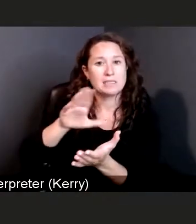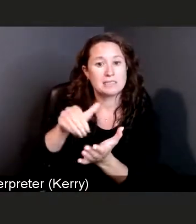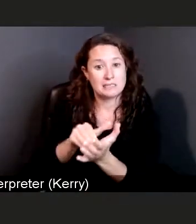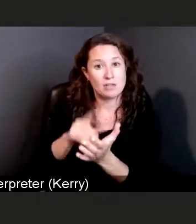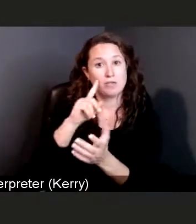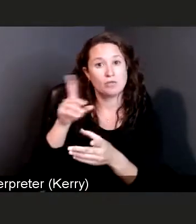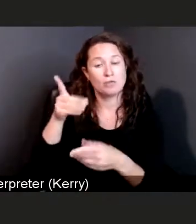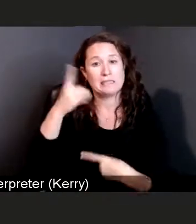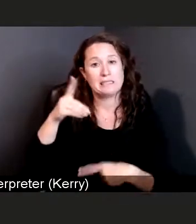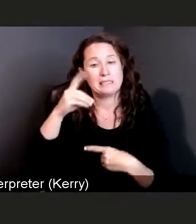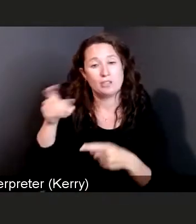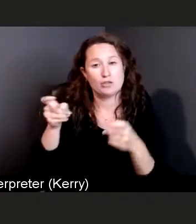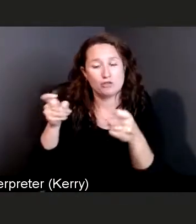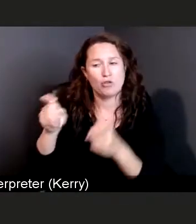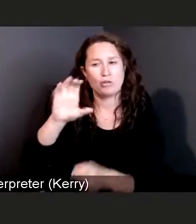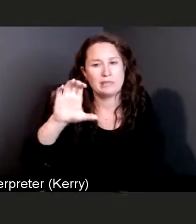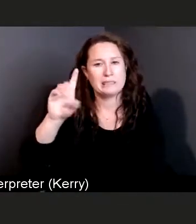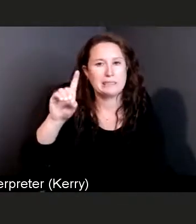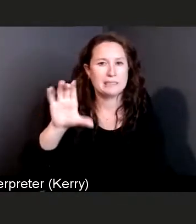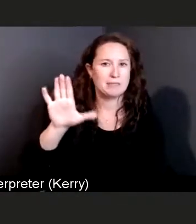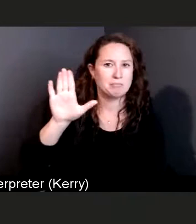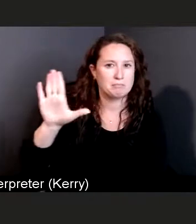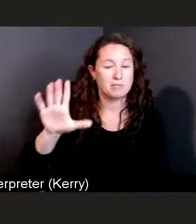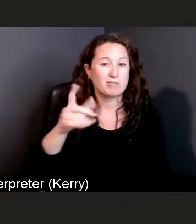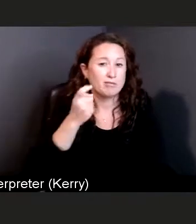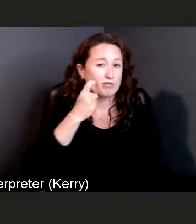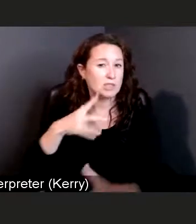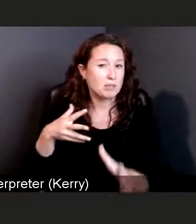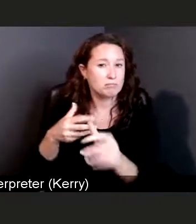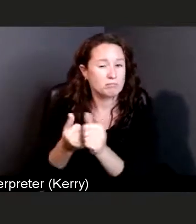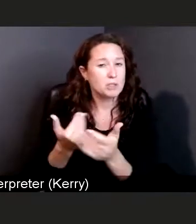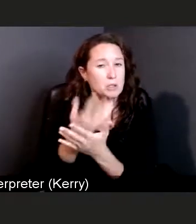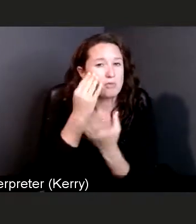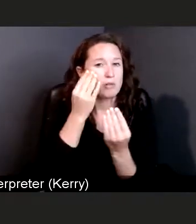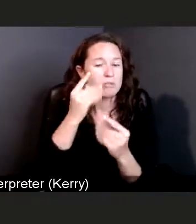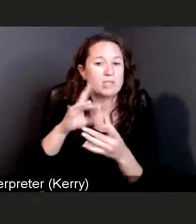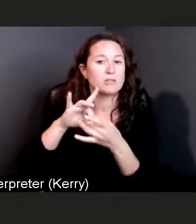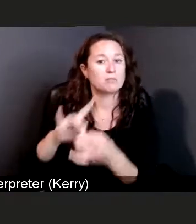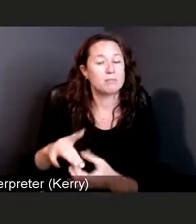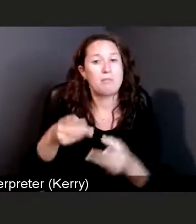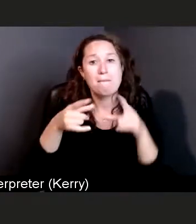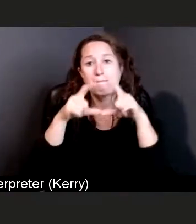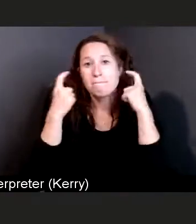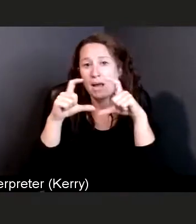they made some updates on their mask recommendation about a week ago.